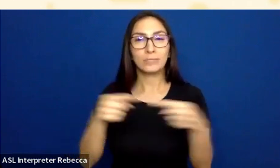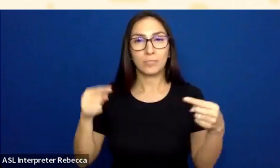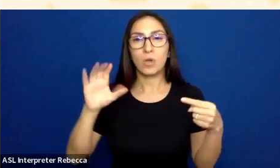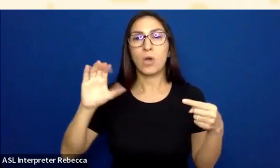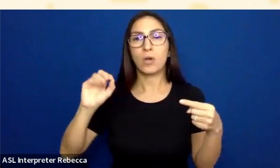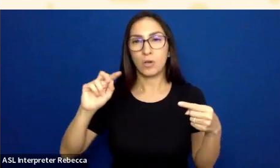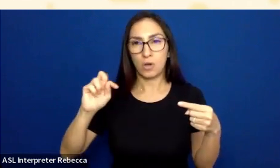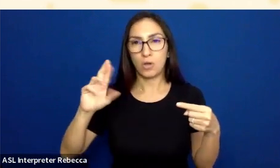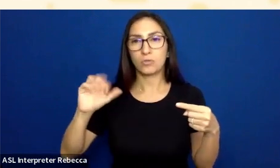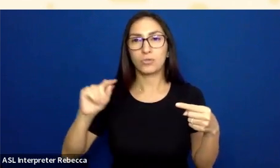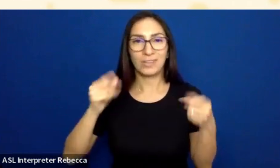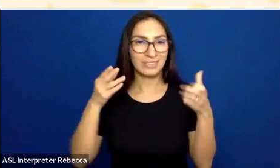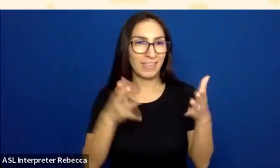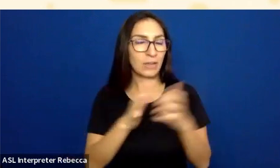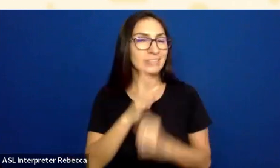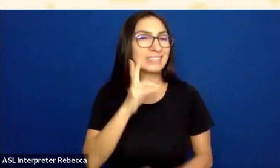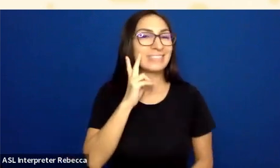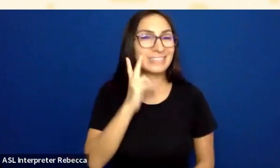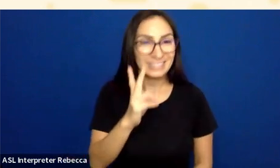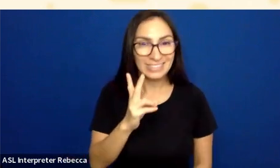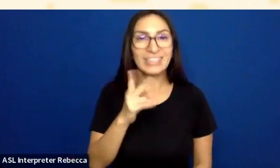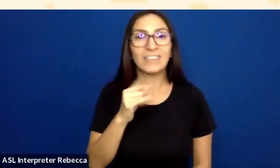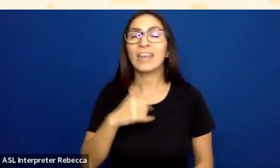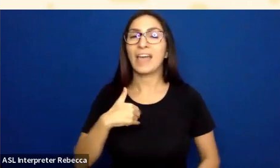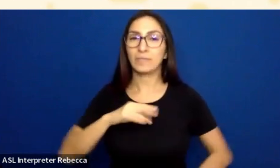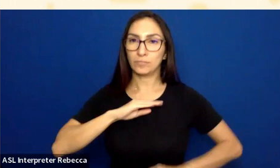that thing has contrast as well. So I'm up to my 15.